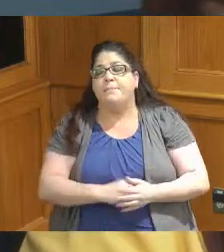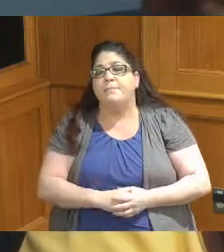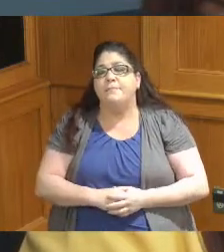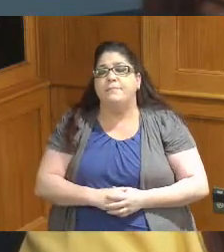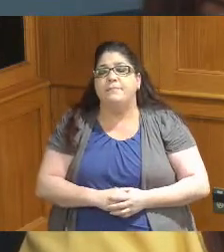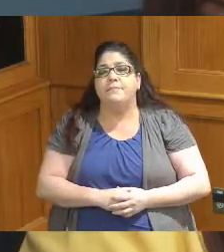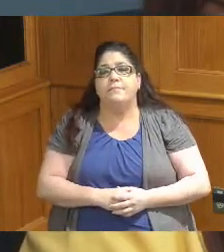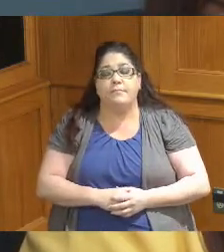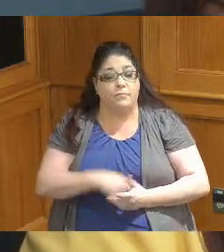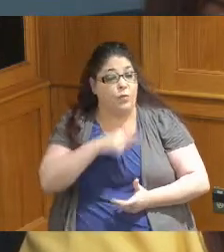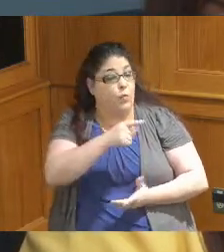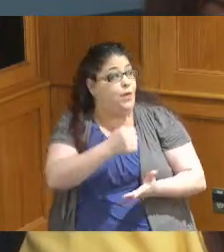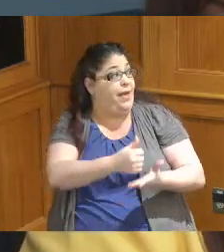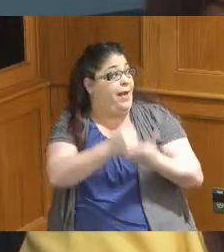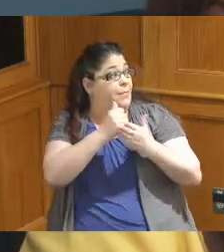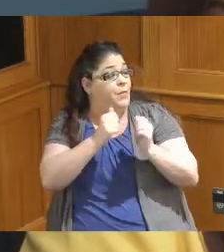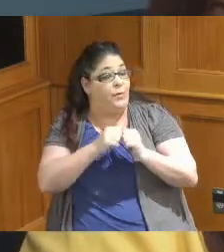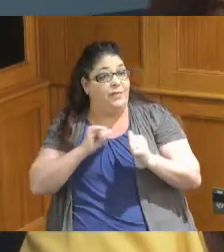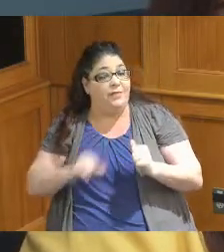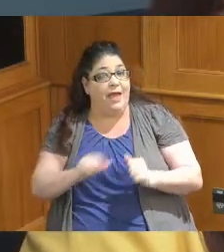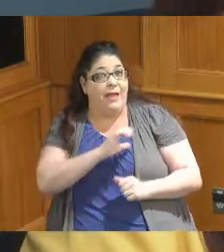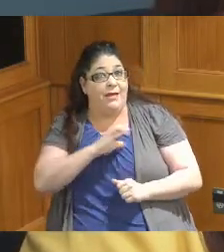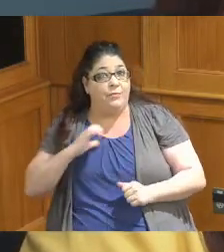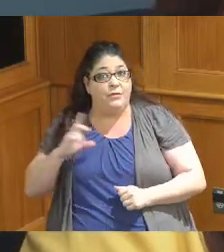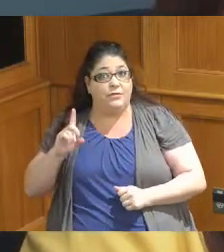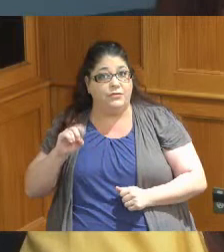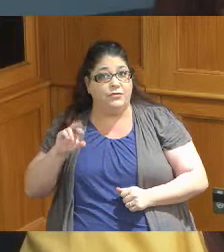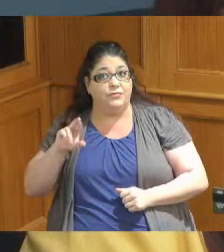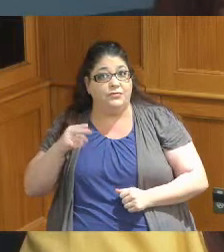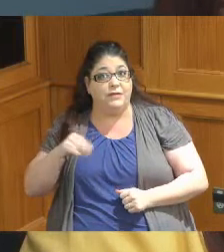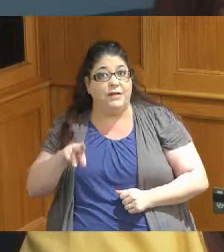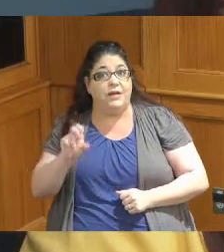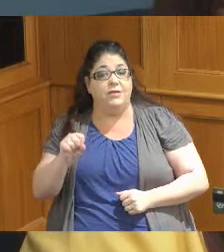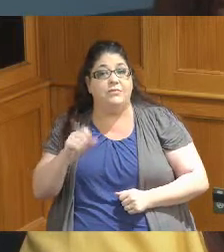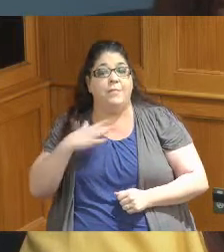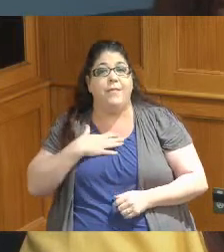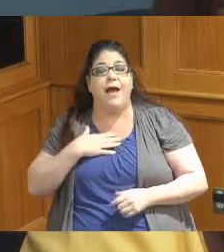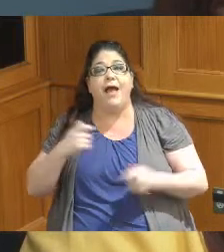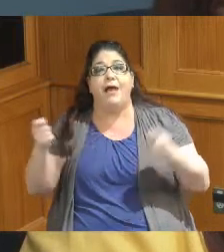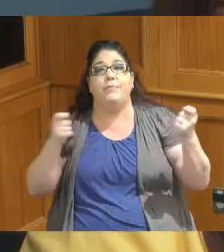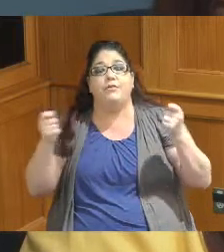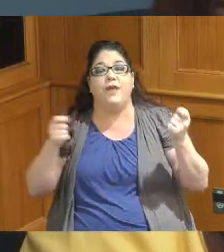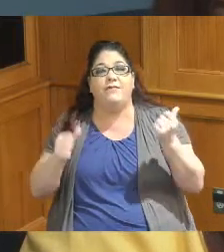that you helped me with Commissioner Driehaus because my Administrative Assistant usually writes